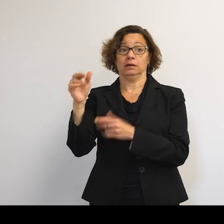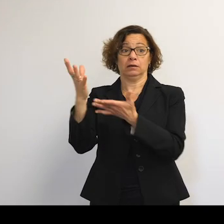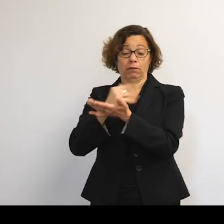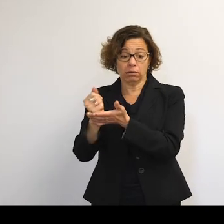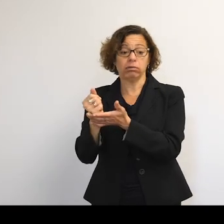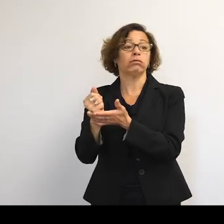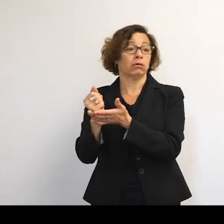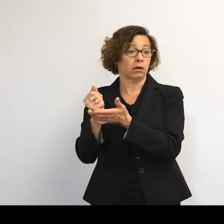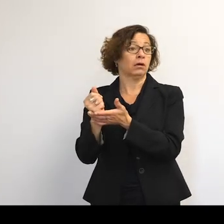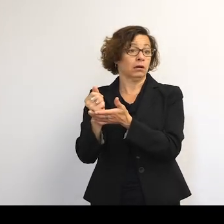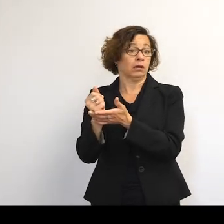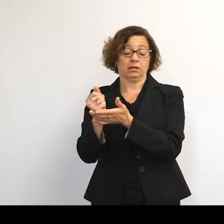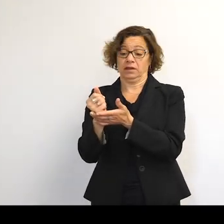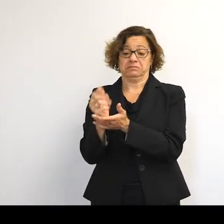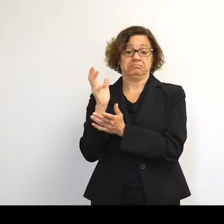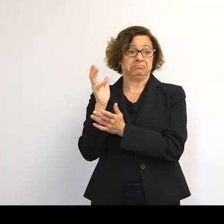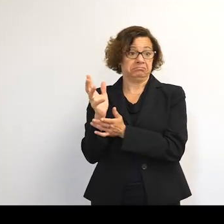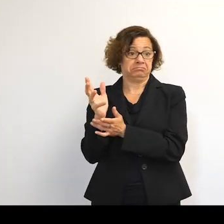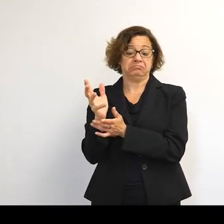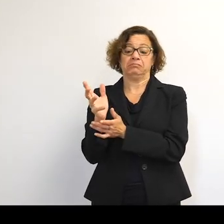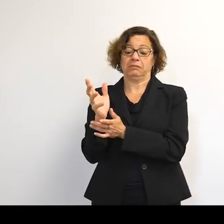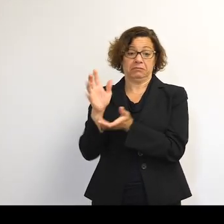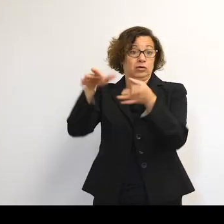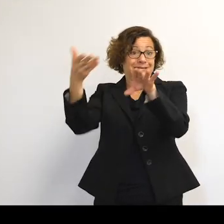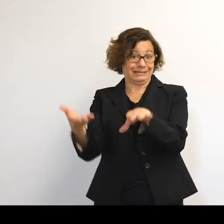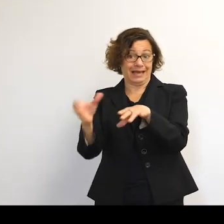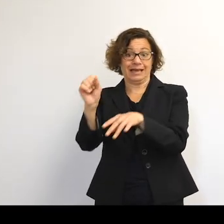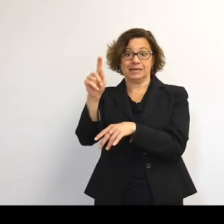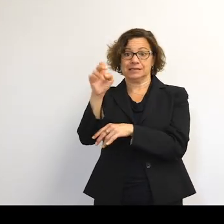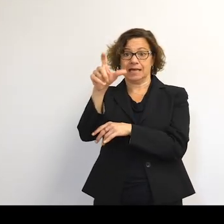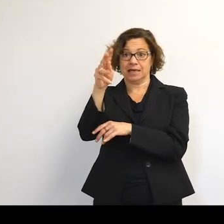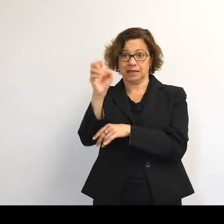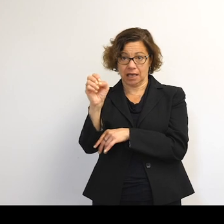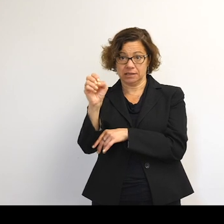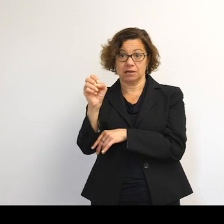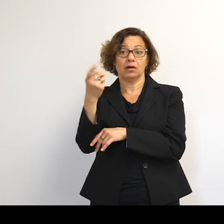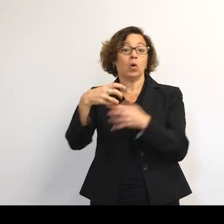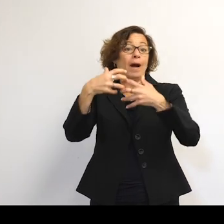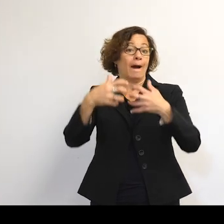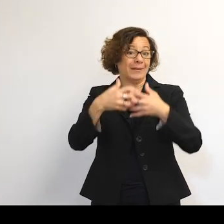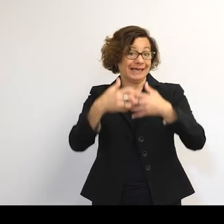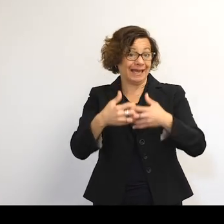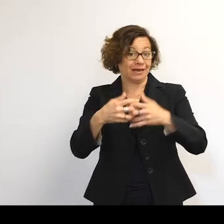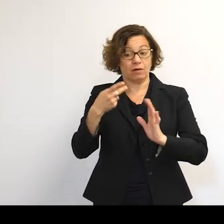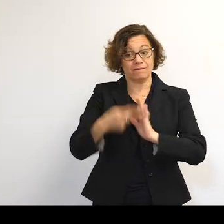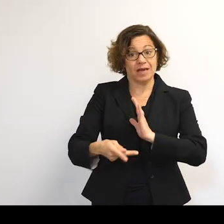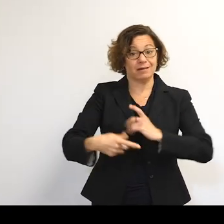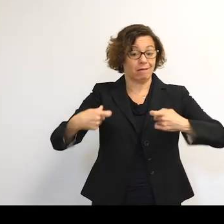They just weren't working anymore. They call it dead satellites. This also occurs when there's a mechanical failure or an electrical failure.